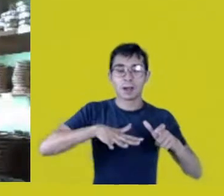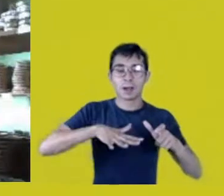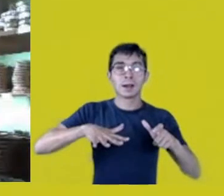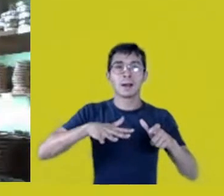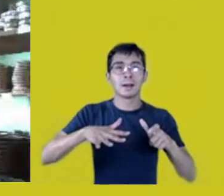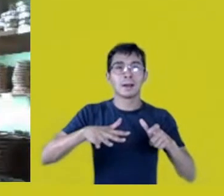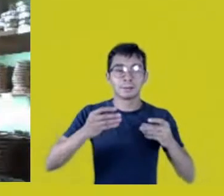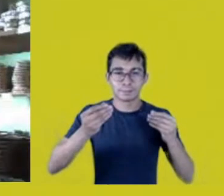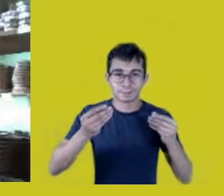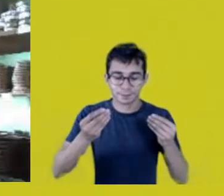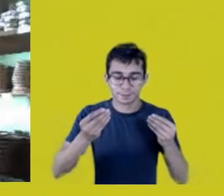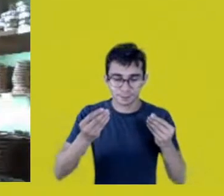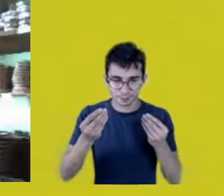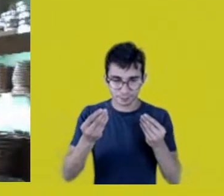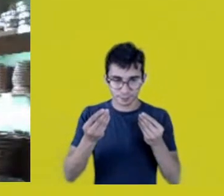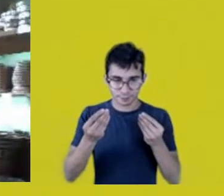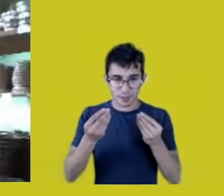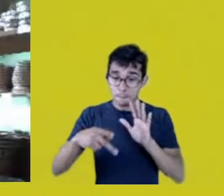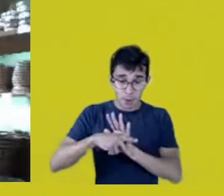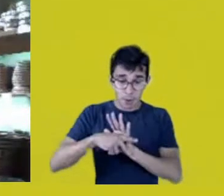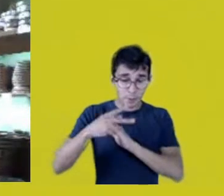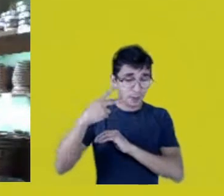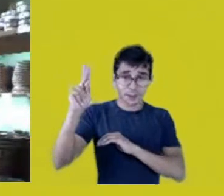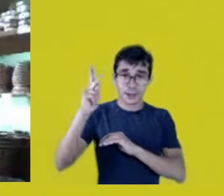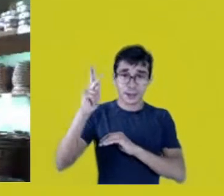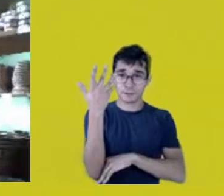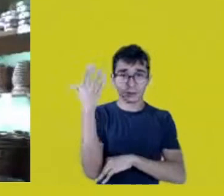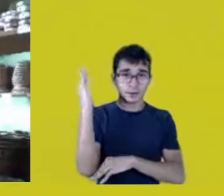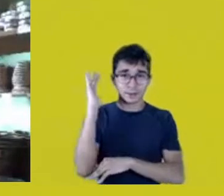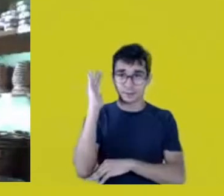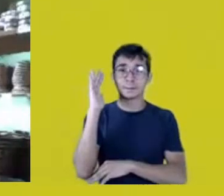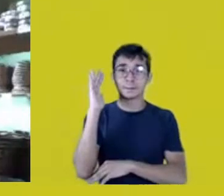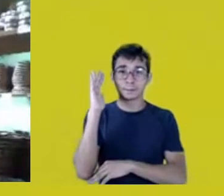A particular space/time. Another notion you bring